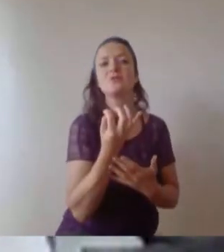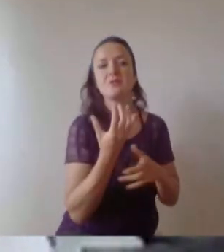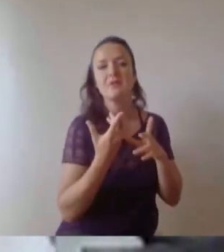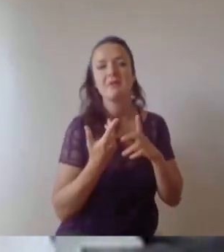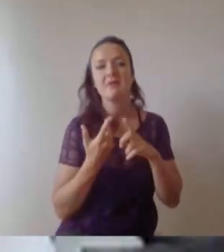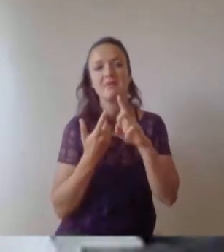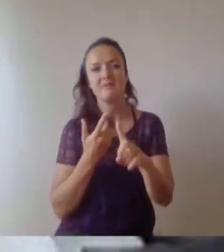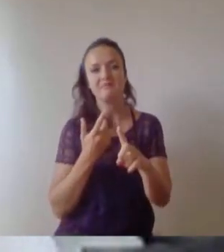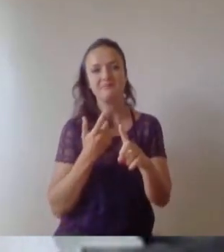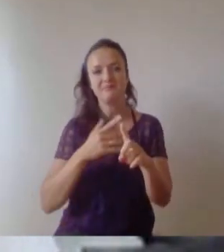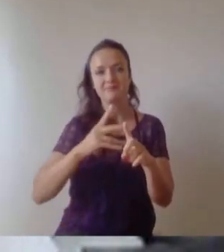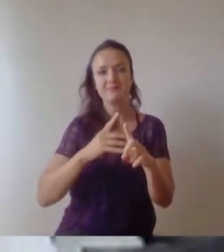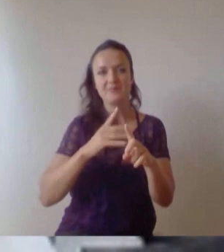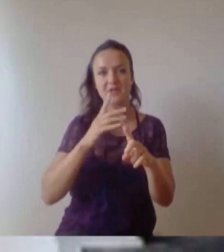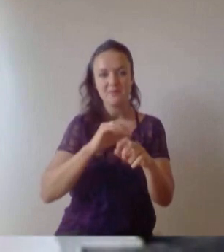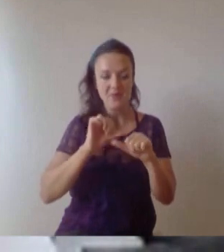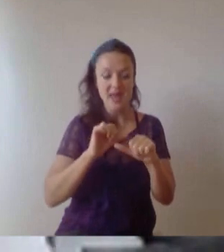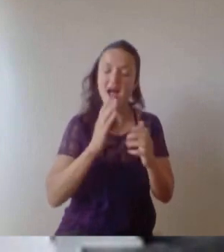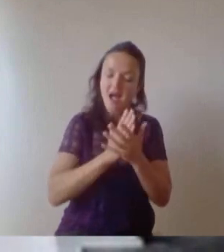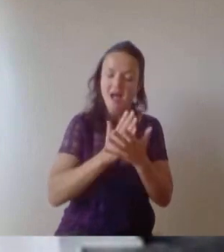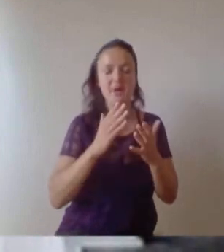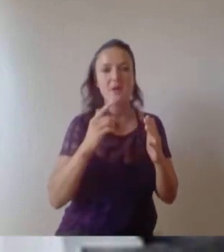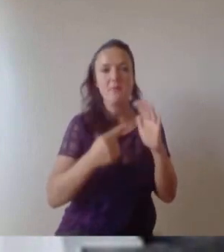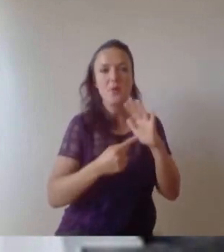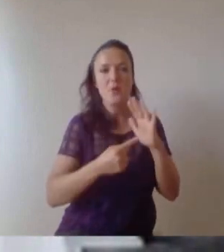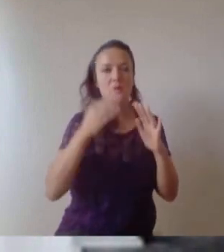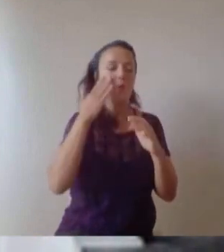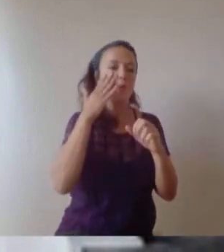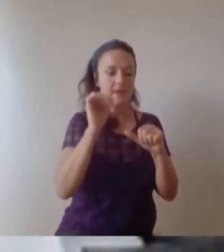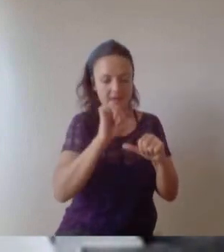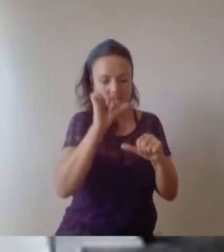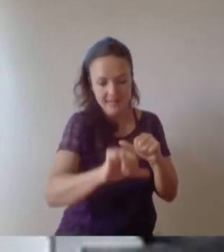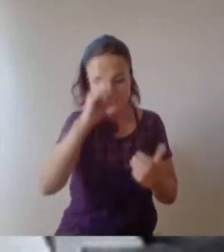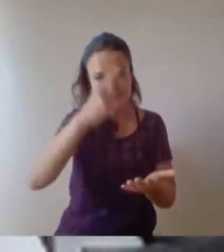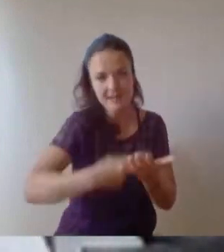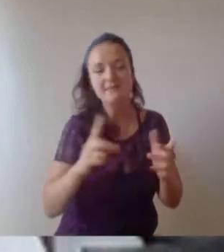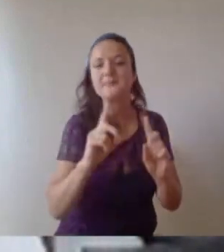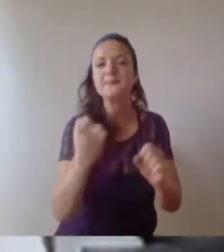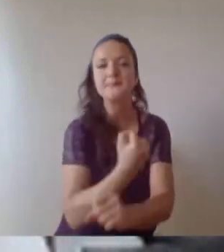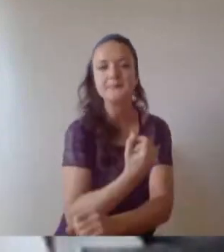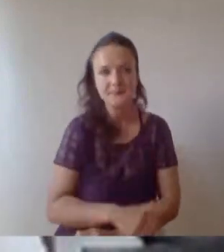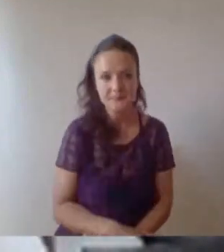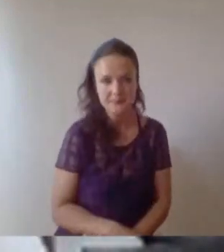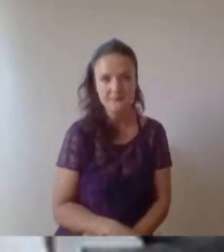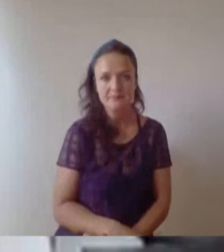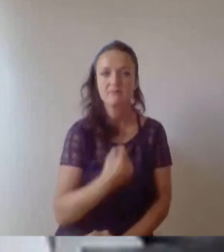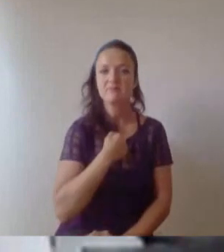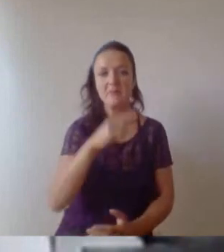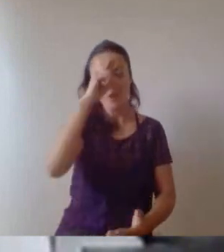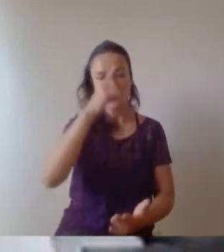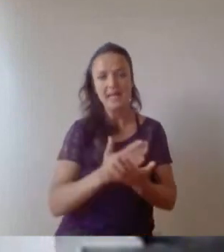your next moves. And there's a reason I think this is so important. So I believe that values, personal values and societal values, are